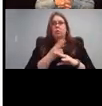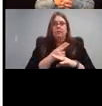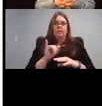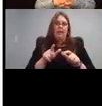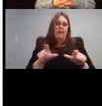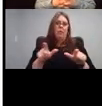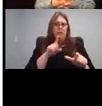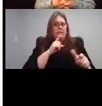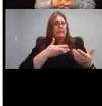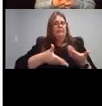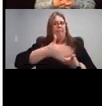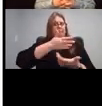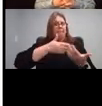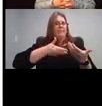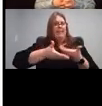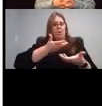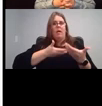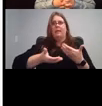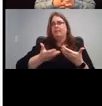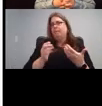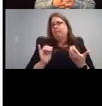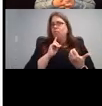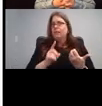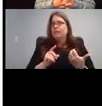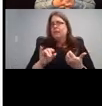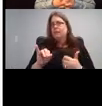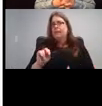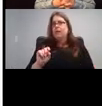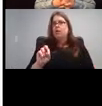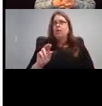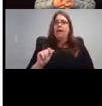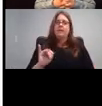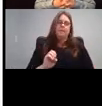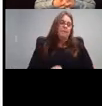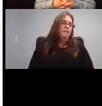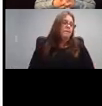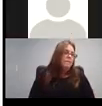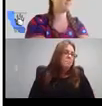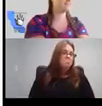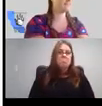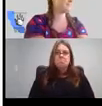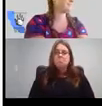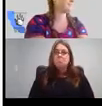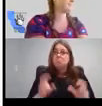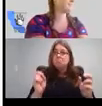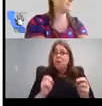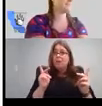language is interactive. Right. Okay, we are at four o'clock.